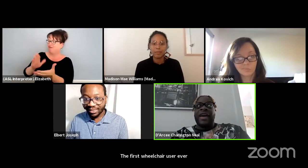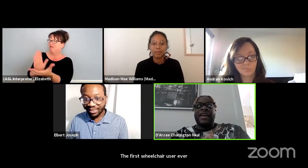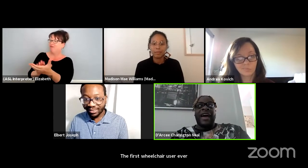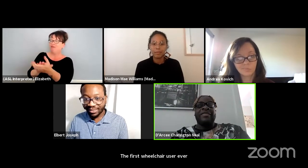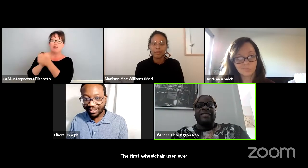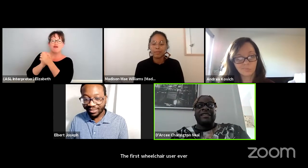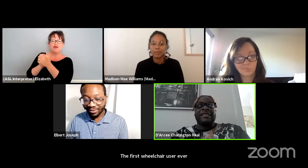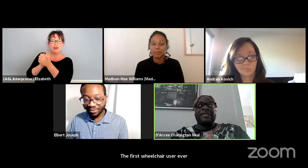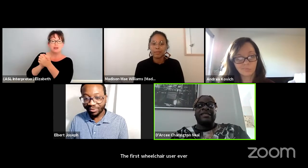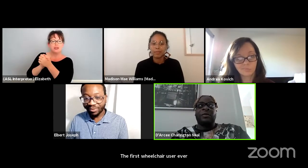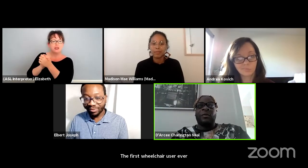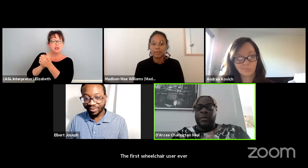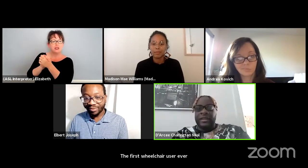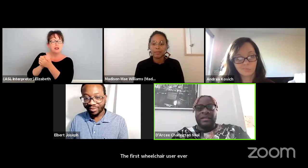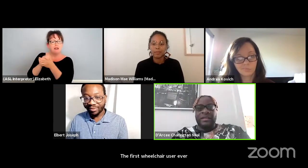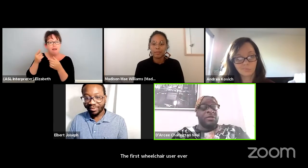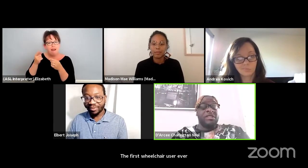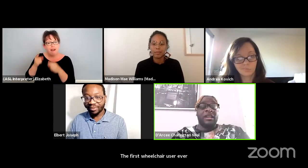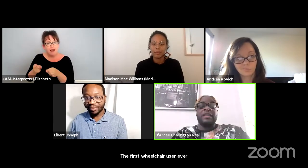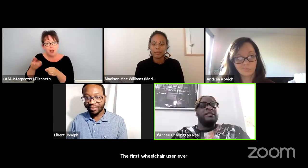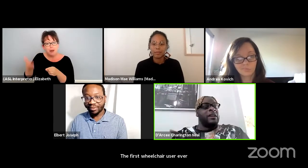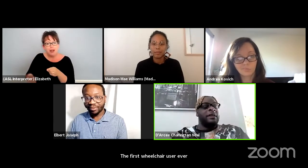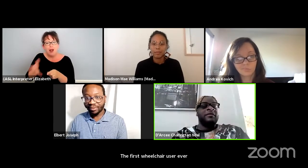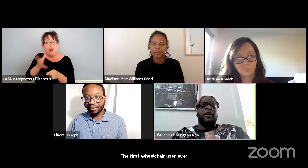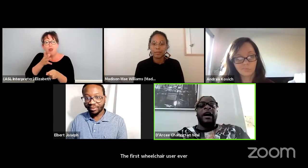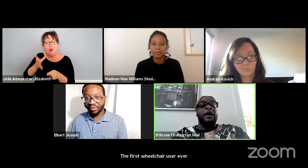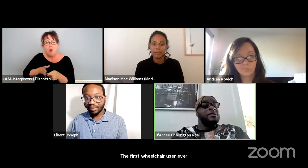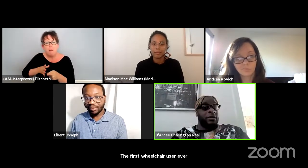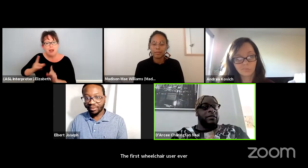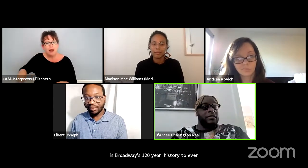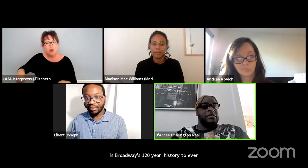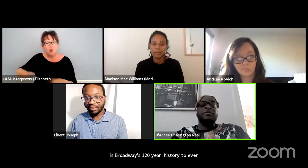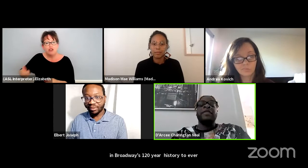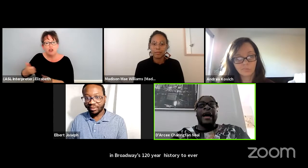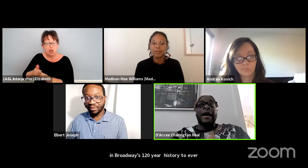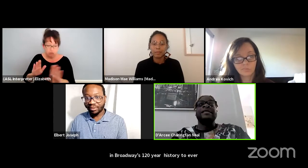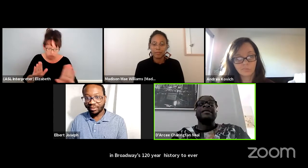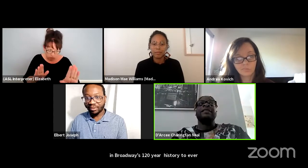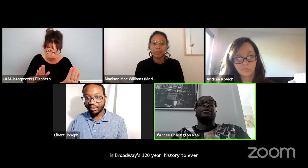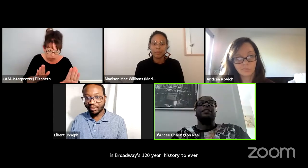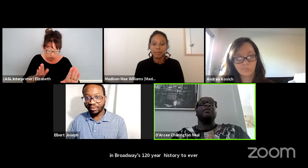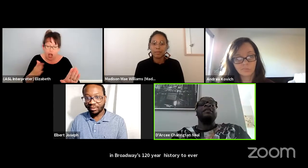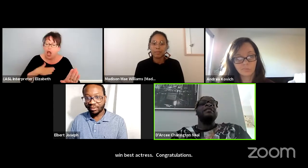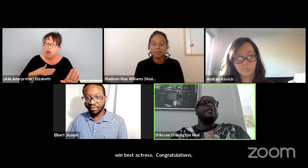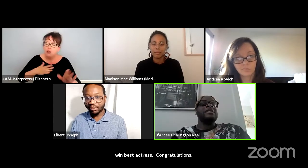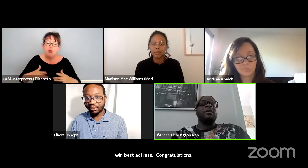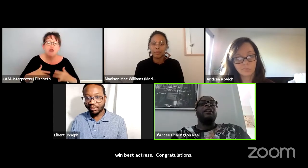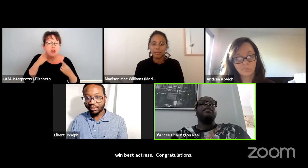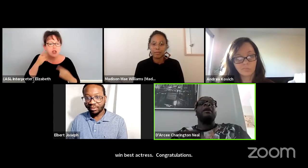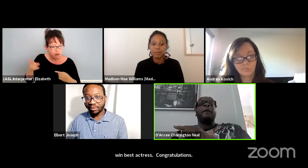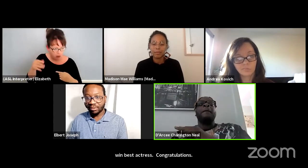And they had this woman in a wheelchair and don't get me wrong, I was thrilled. Absolutely thrilled that she won